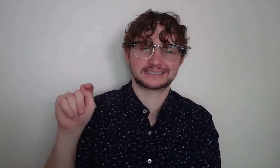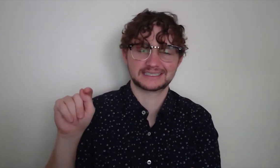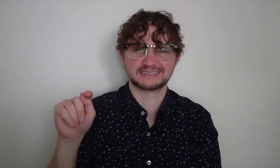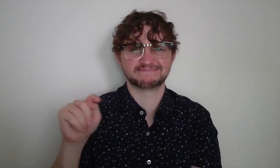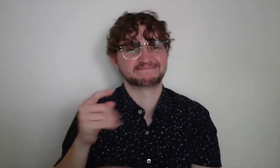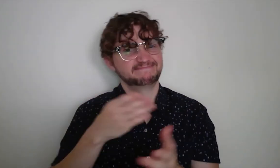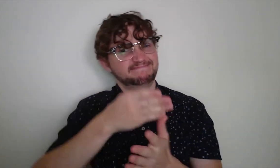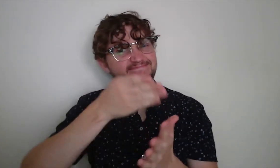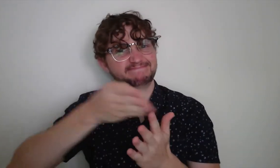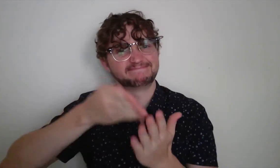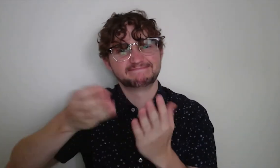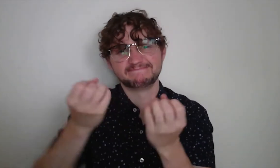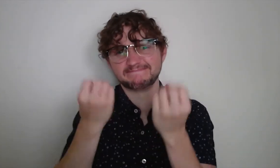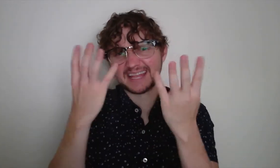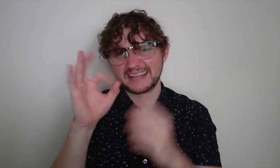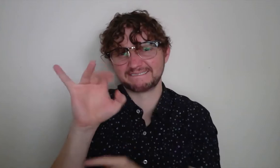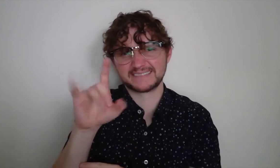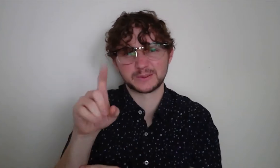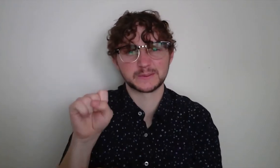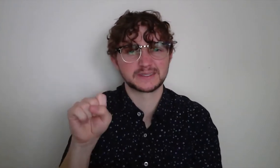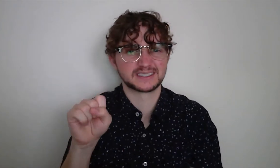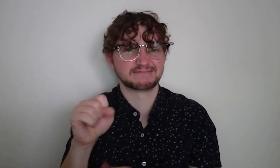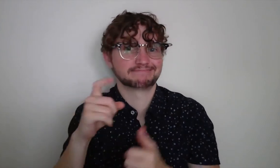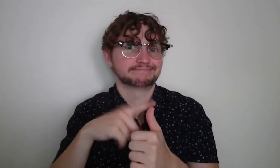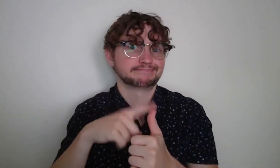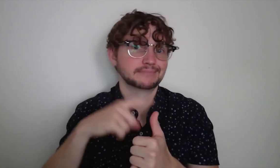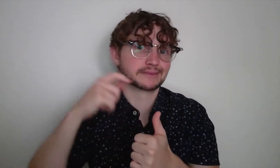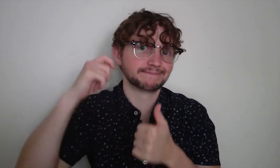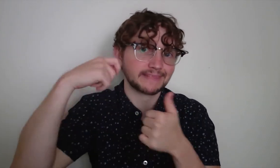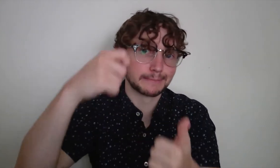in New Media Design from Rochester Institute of Technology,